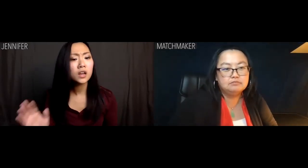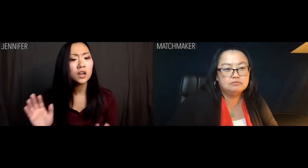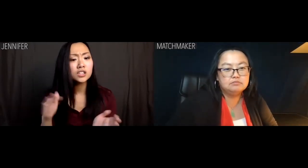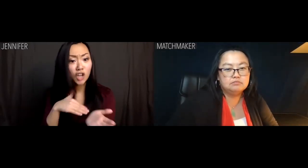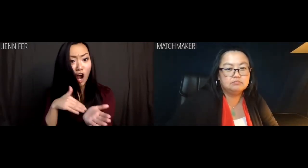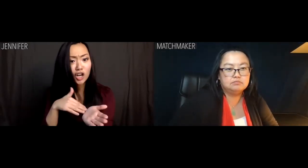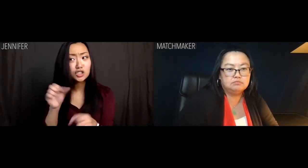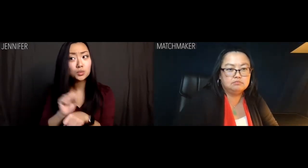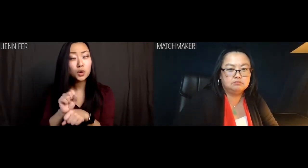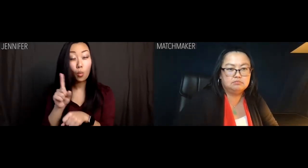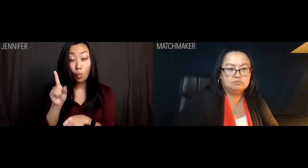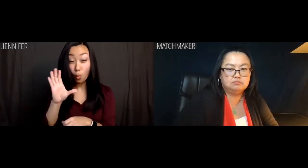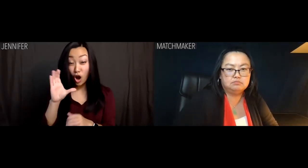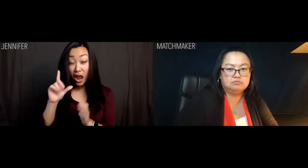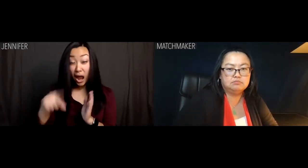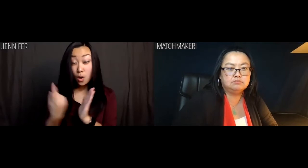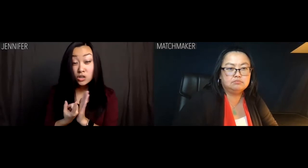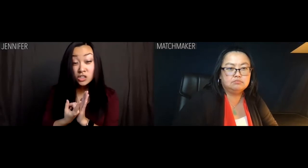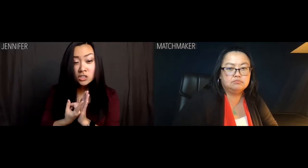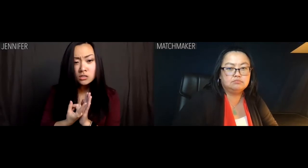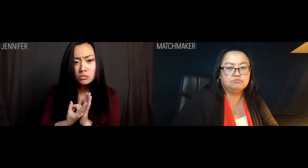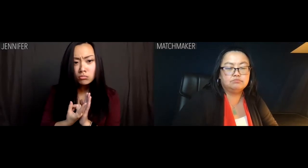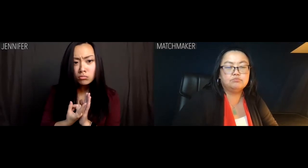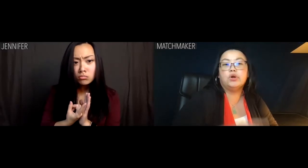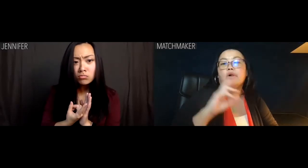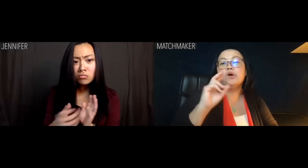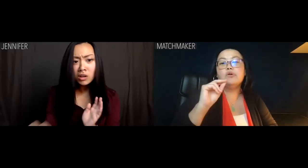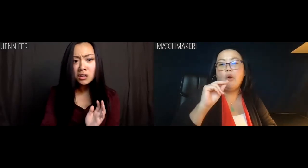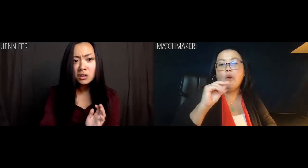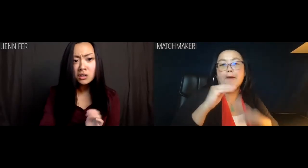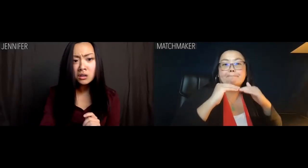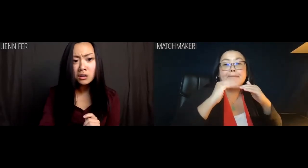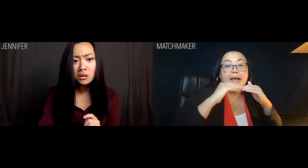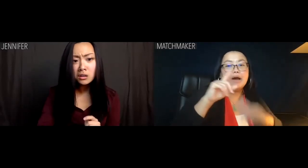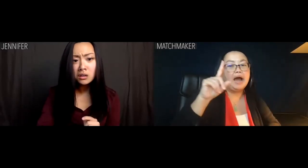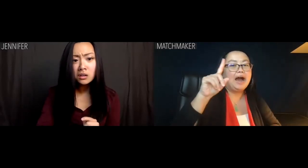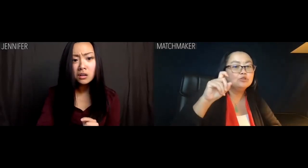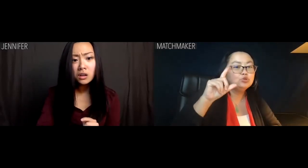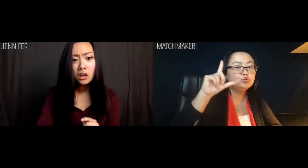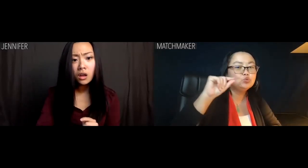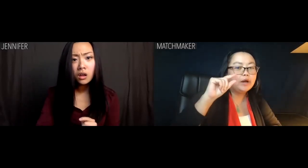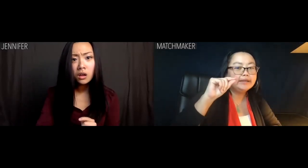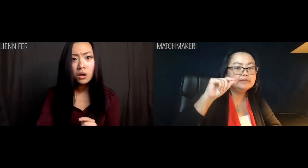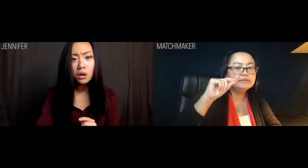Jennifer: Doctors work one hundred hours? Matchmaker: No minimum 120.